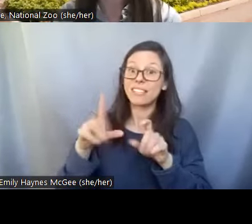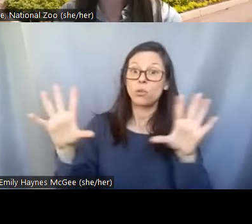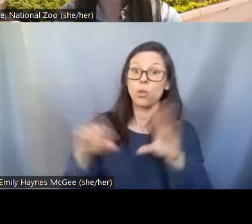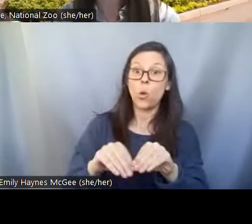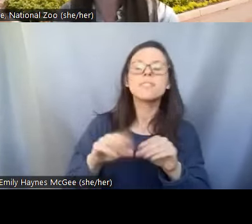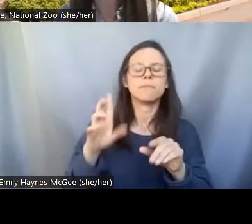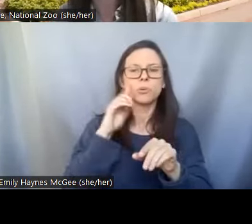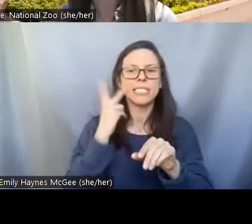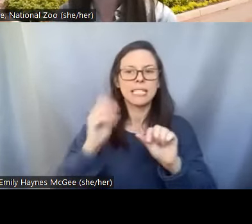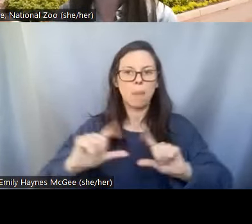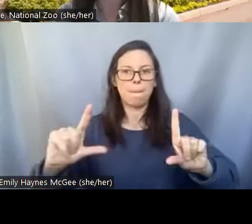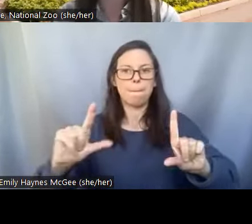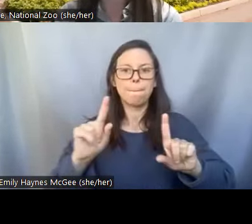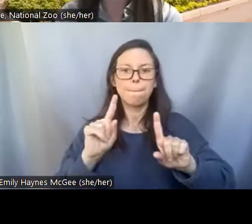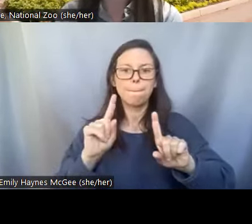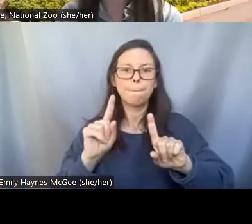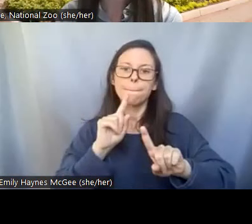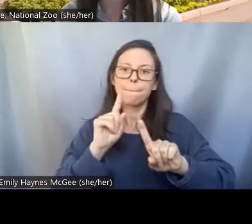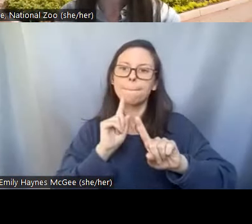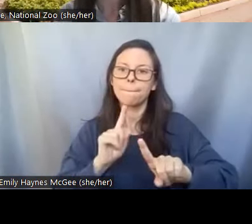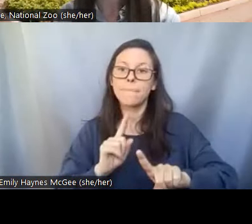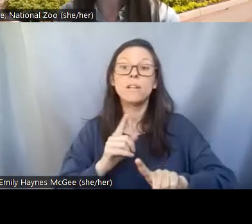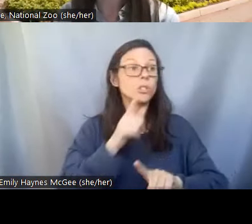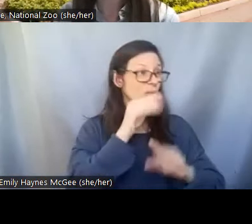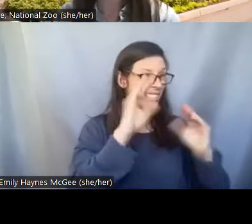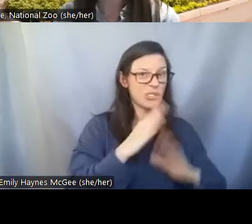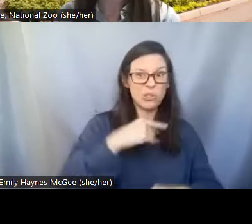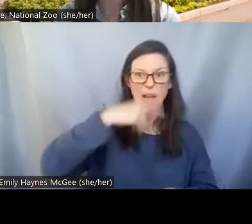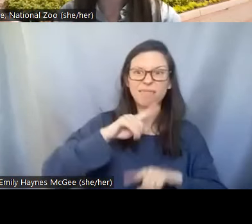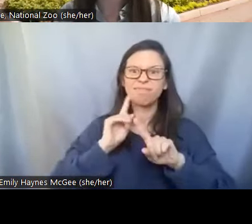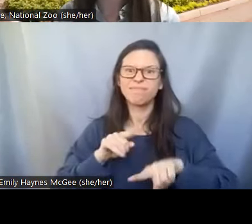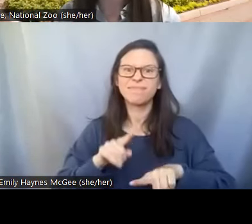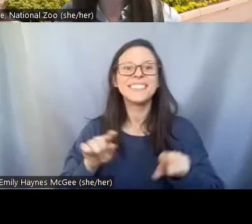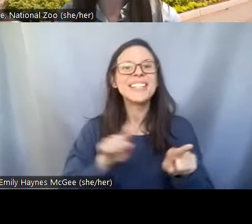Educators please take a few minutes to fill that out and to catch up on all of our previous